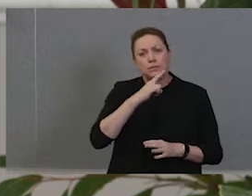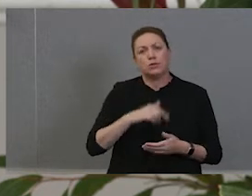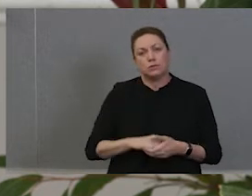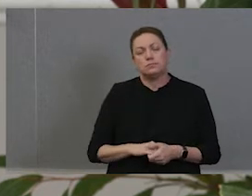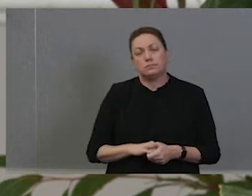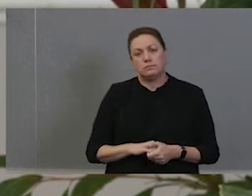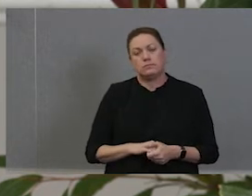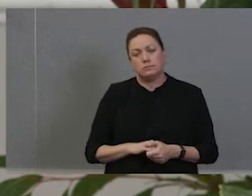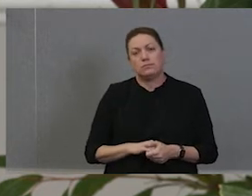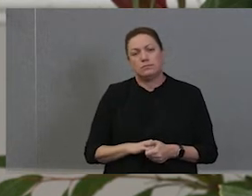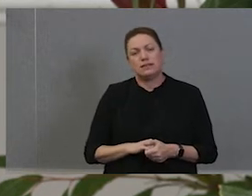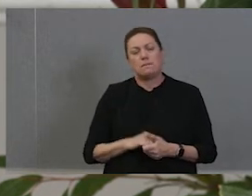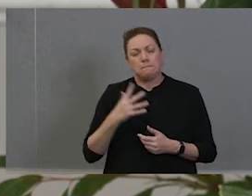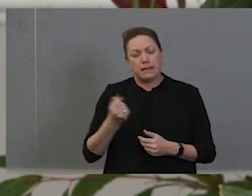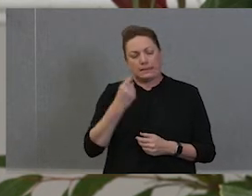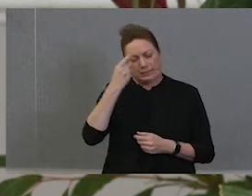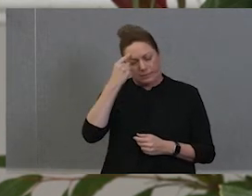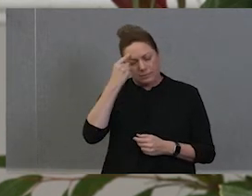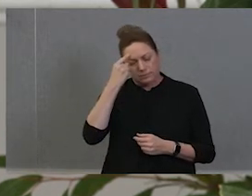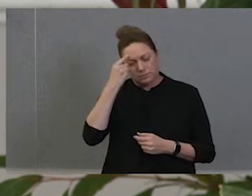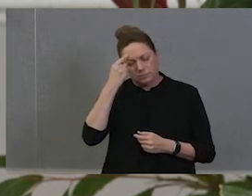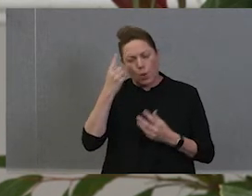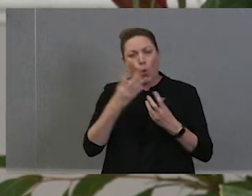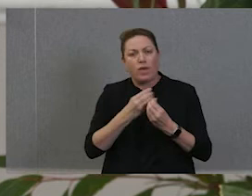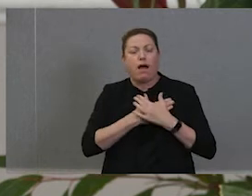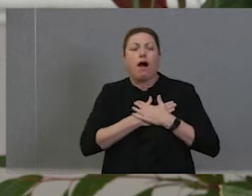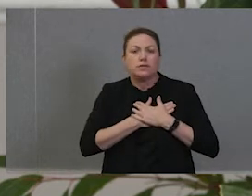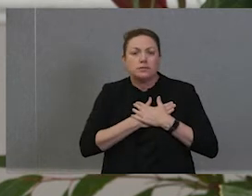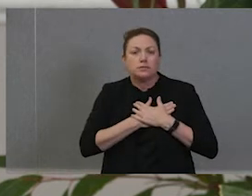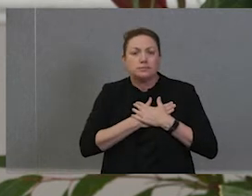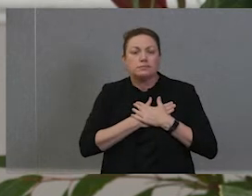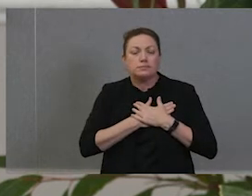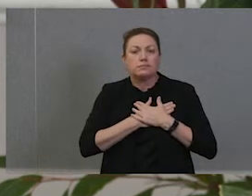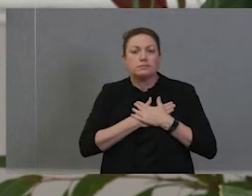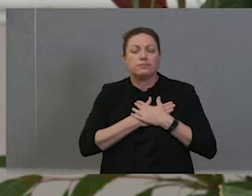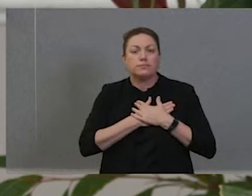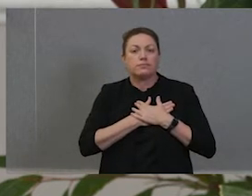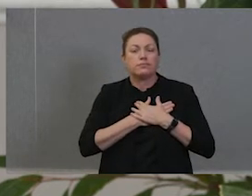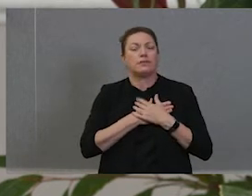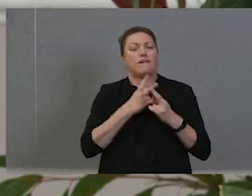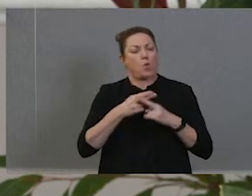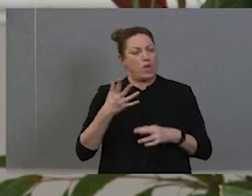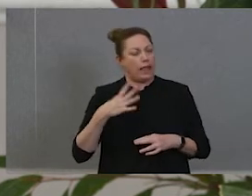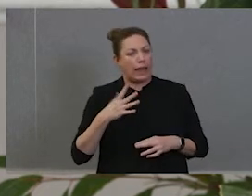Doing that, thinking from the heart. Are they aren't there in the meeting? The needs of what we need